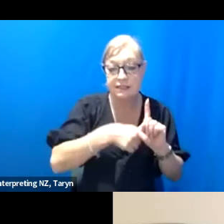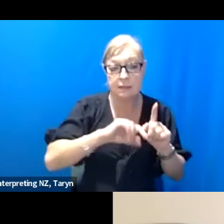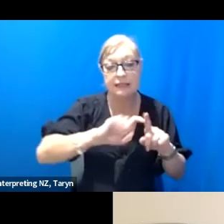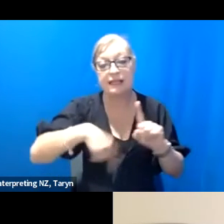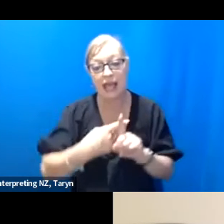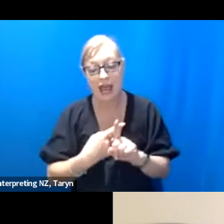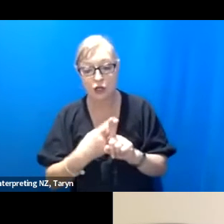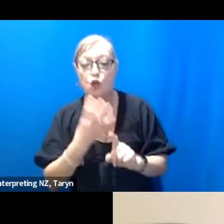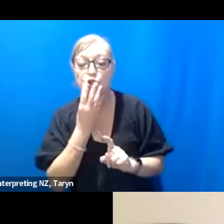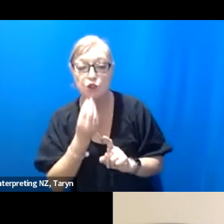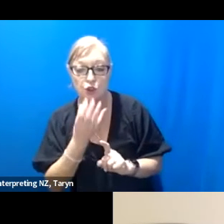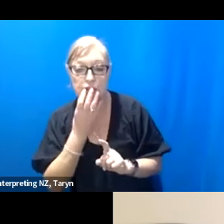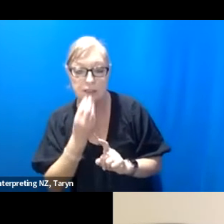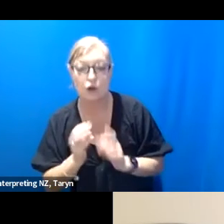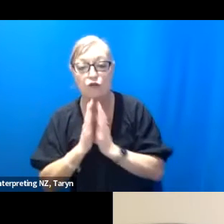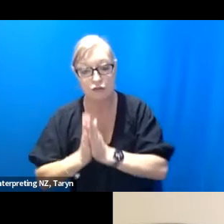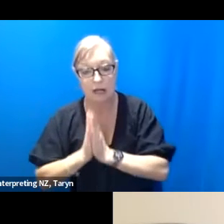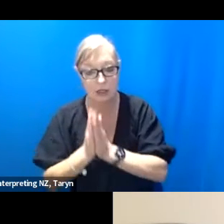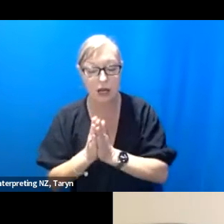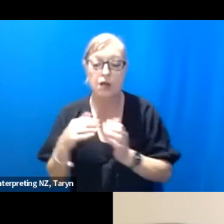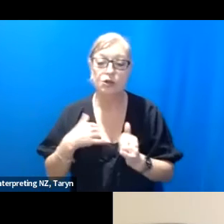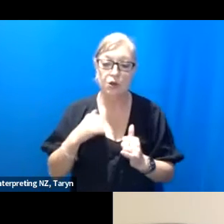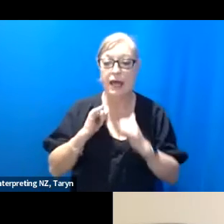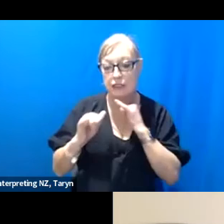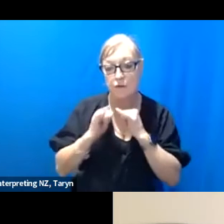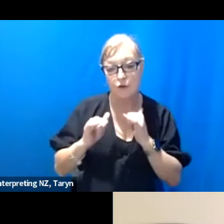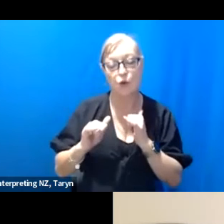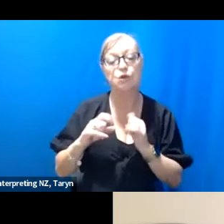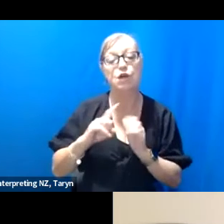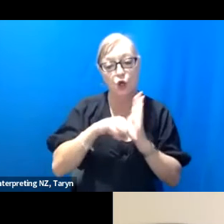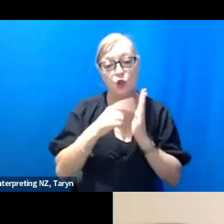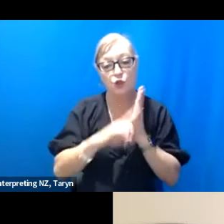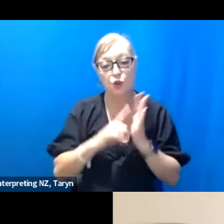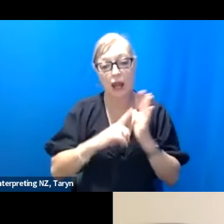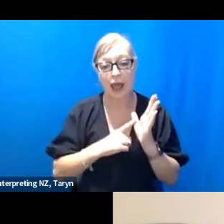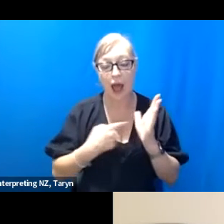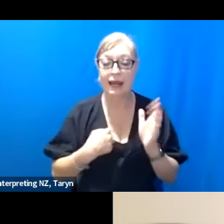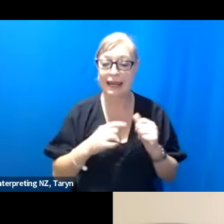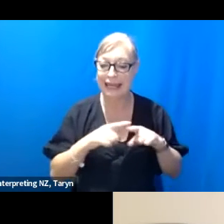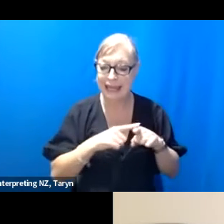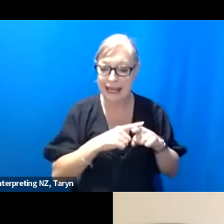and I interviewed Julia and she talked quite specifically about the practice of Shabbat,